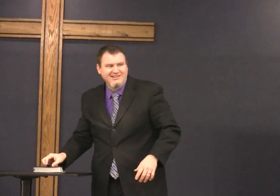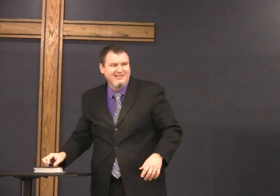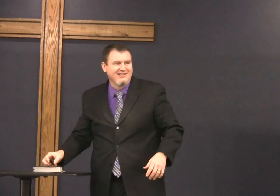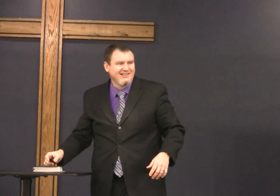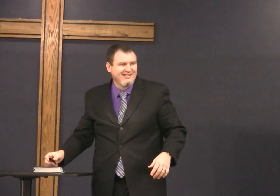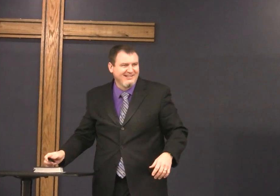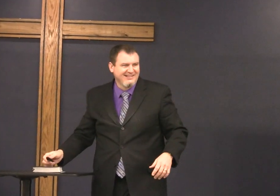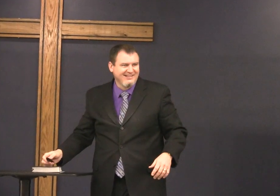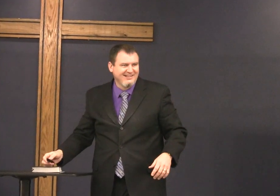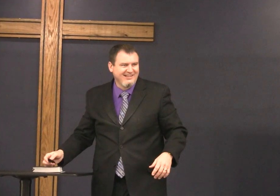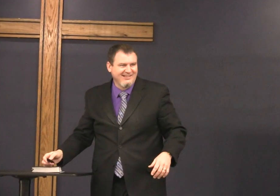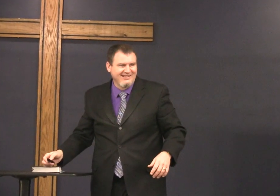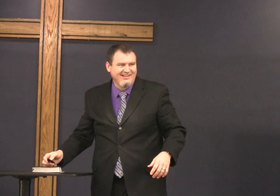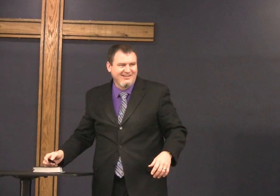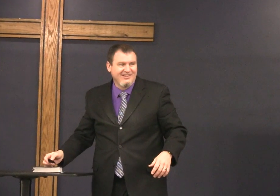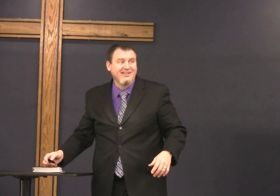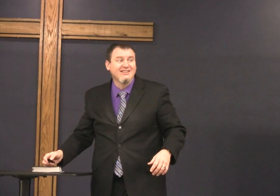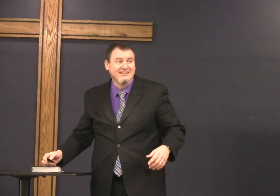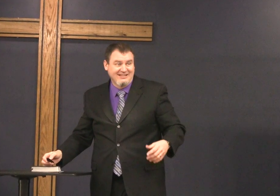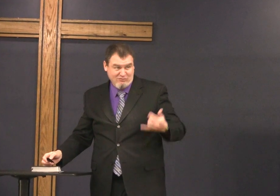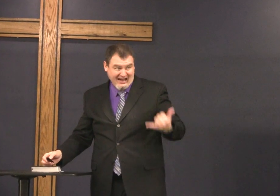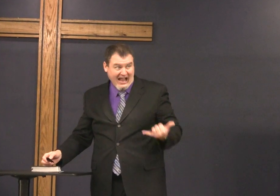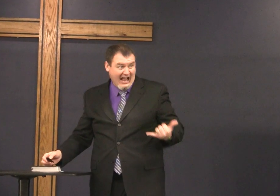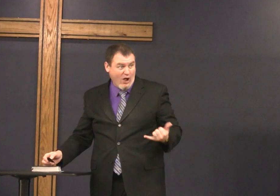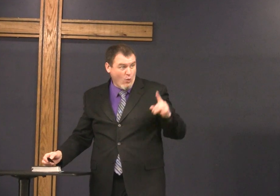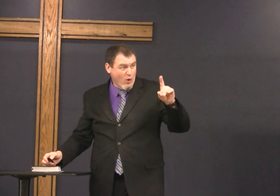um thank you